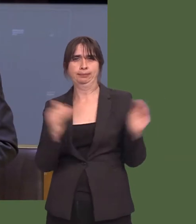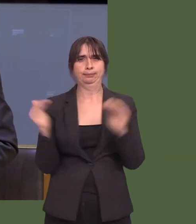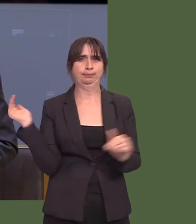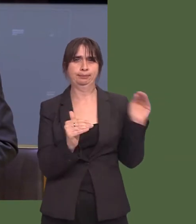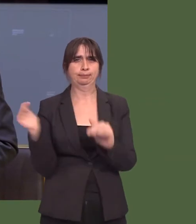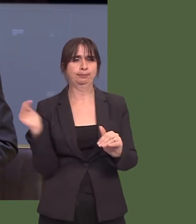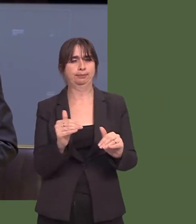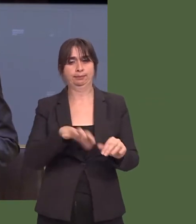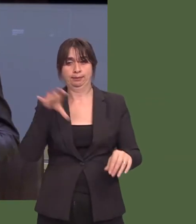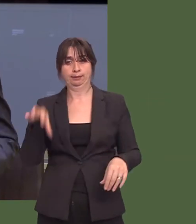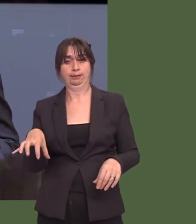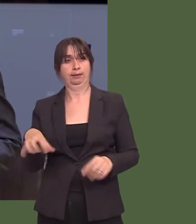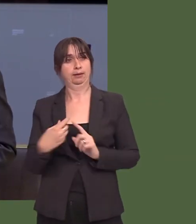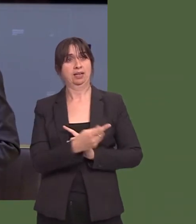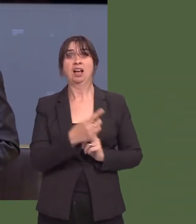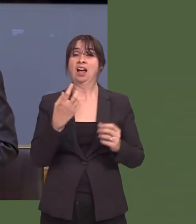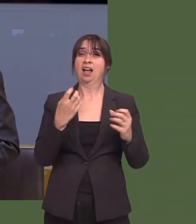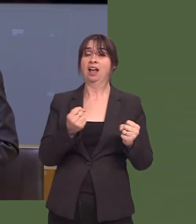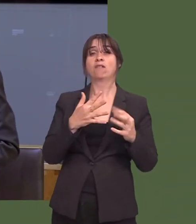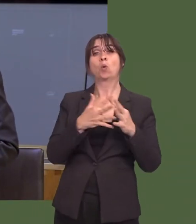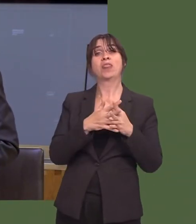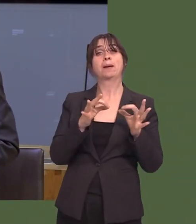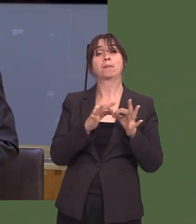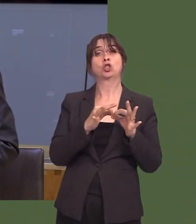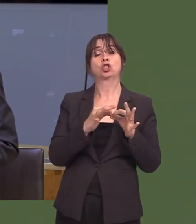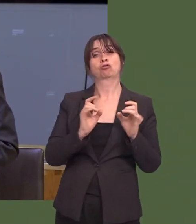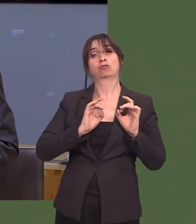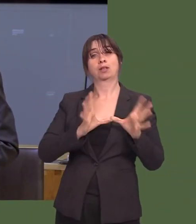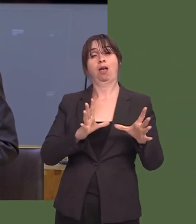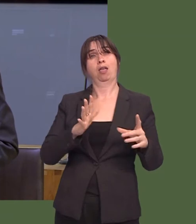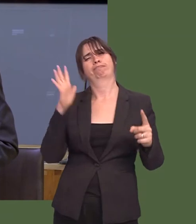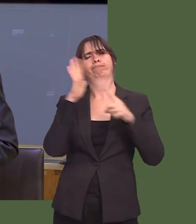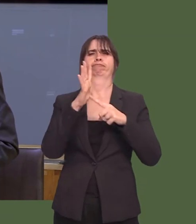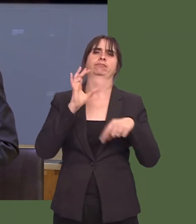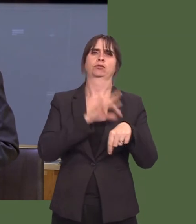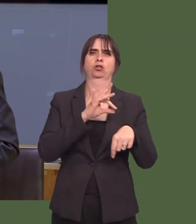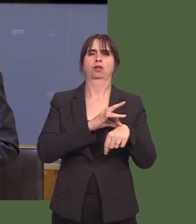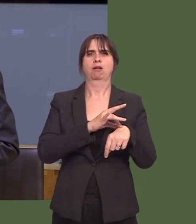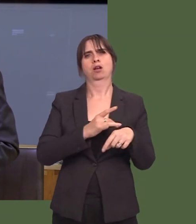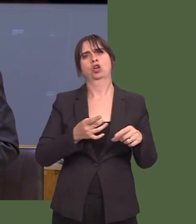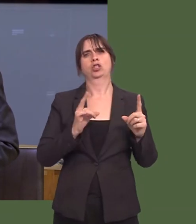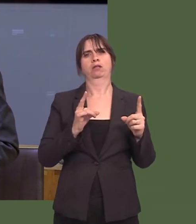Mae ymgynghorydd sydd wedi ymddeol o ysbyty Llwynhelyg wedi adolygu nifer y babanod sydd wedi marw ar Ùl genedigaeth yn sir Benfro.